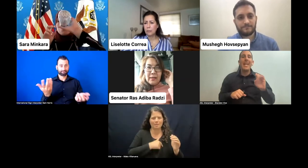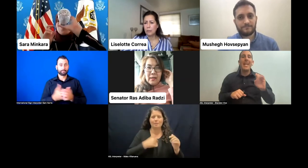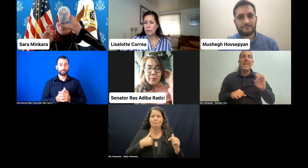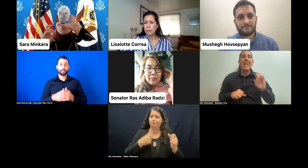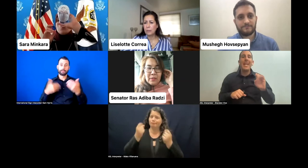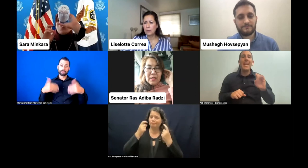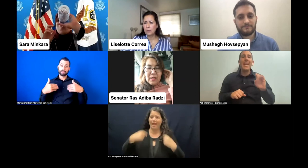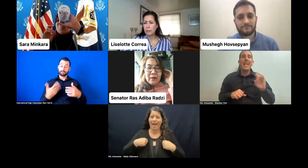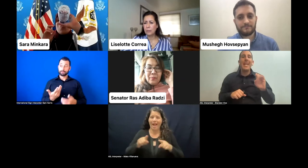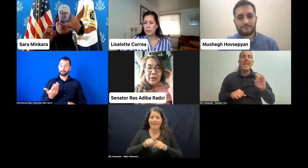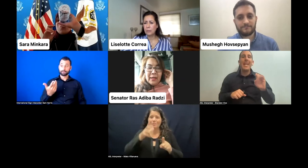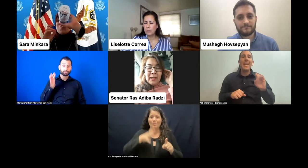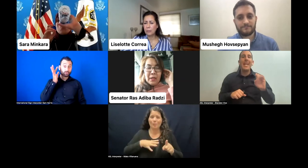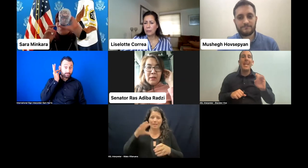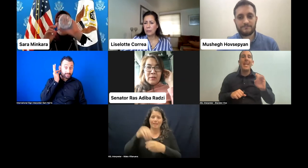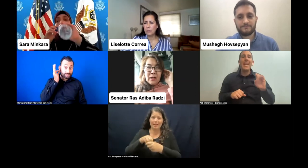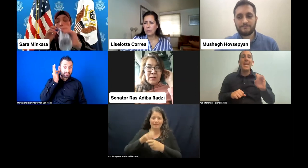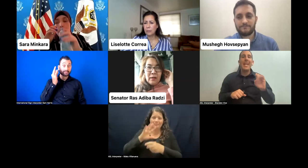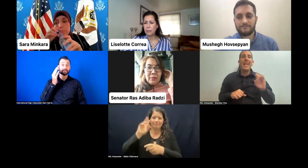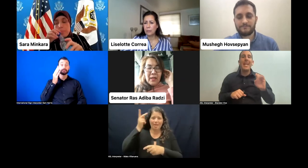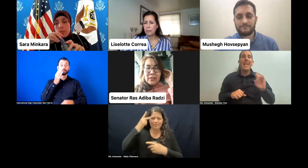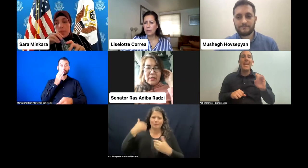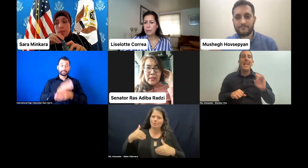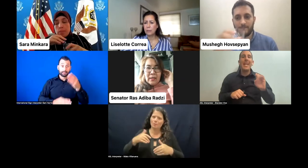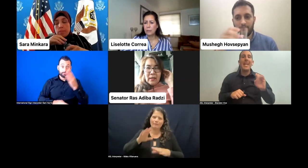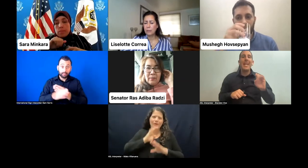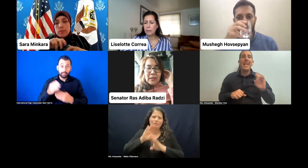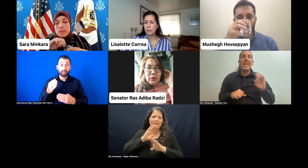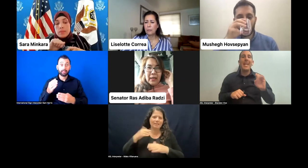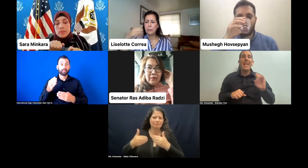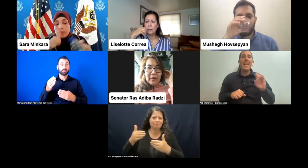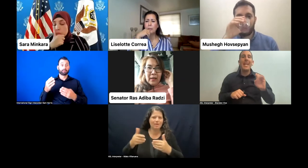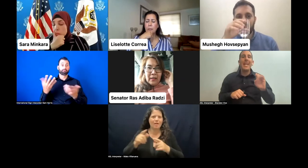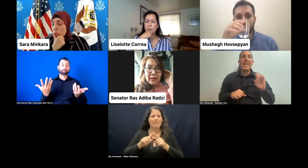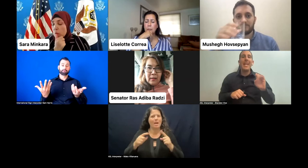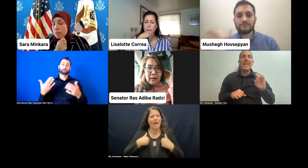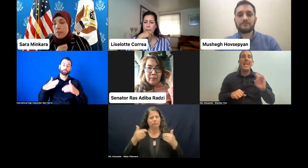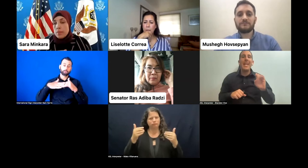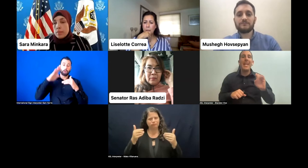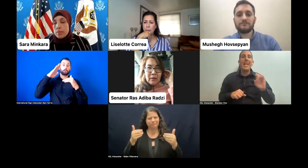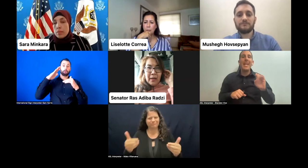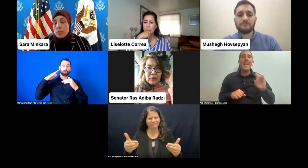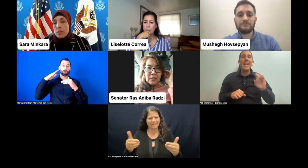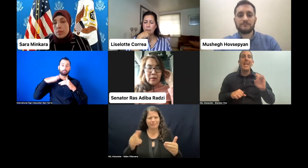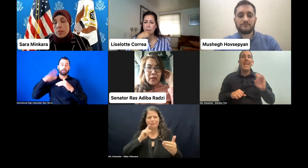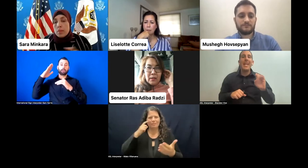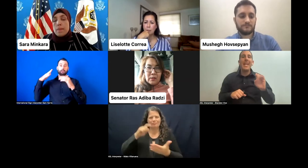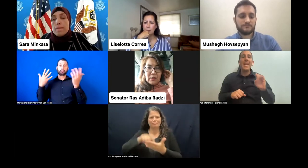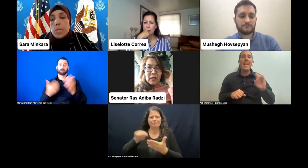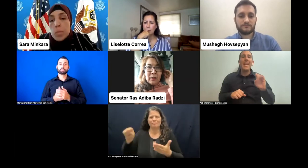in parliament, and I lingered around, actually they don't have anything bad to say about us.